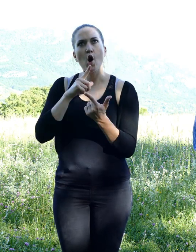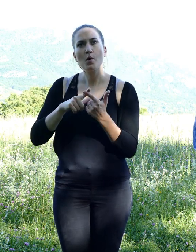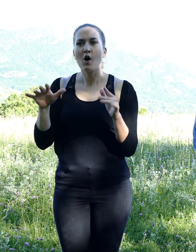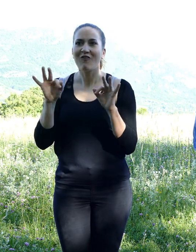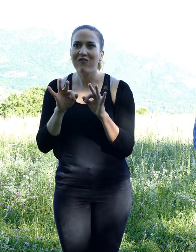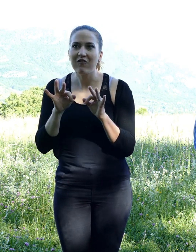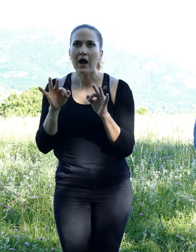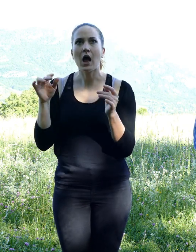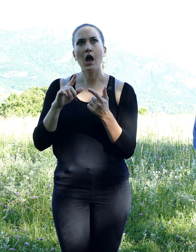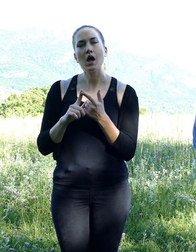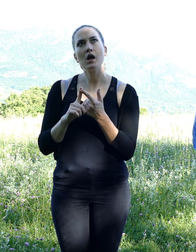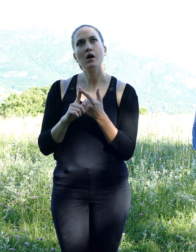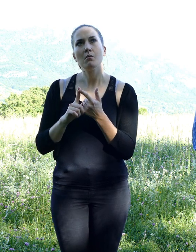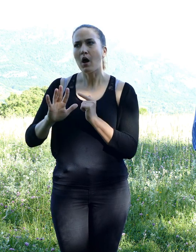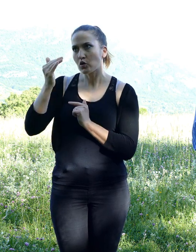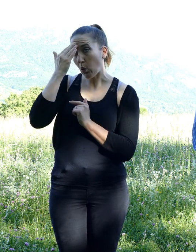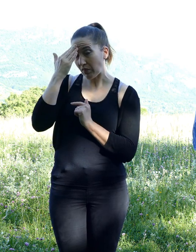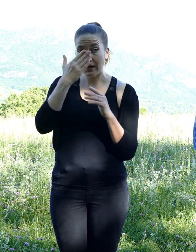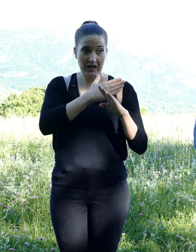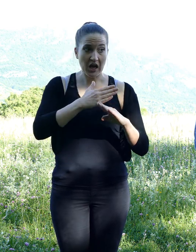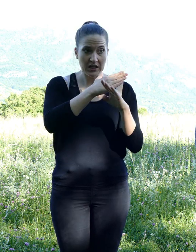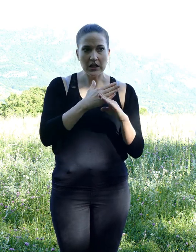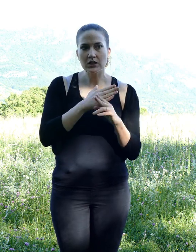and, of course, the inspector George the Fox knew about it as well.